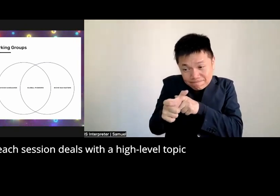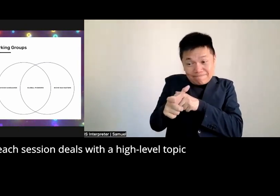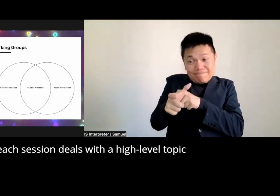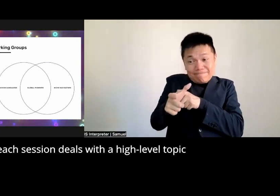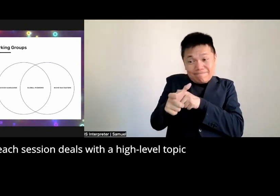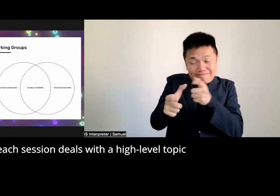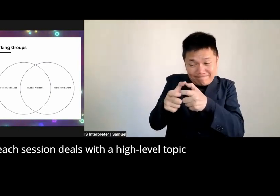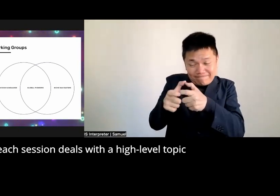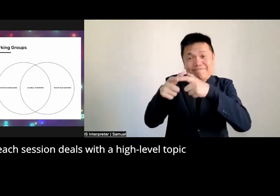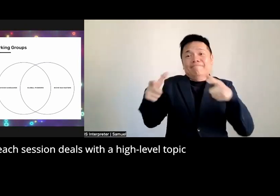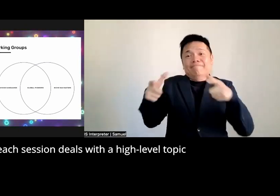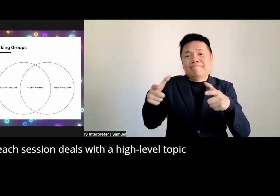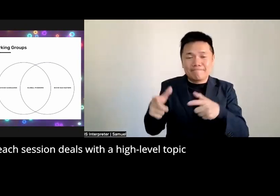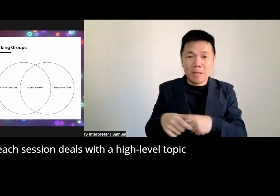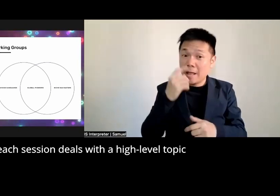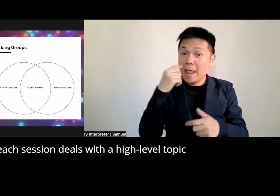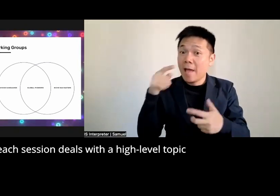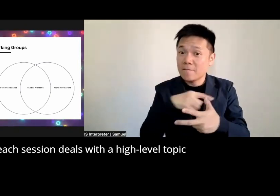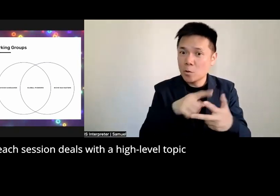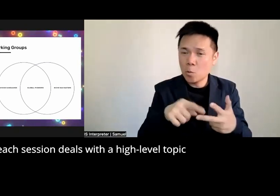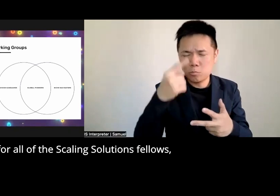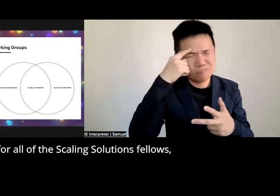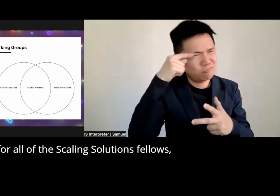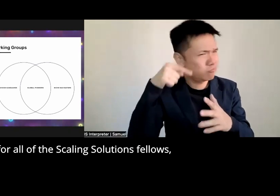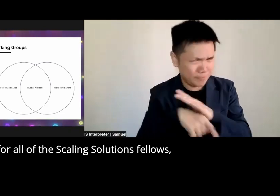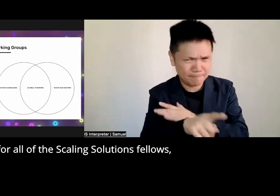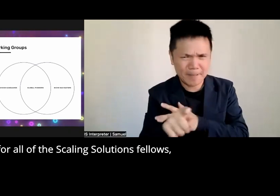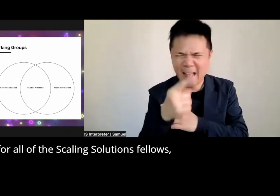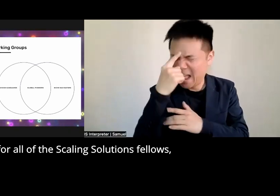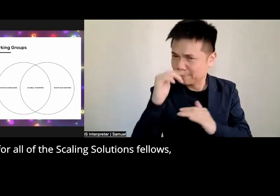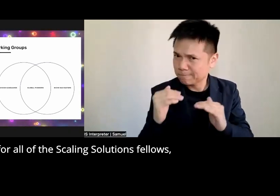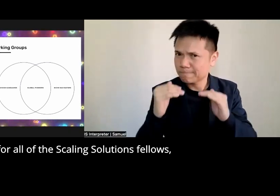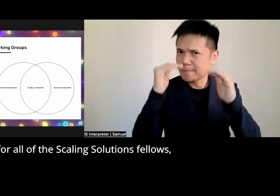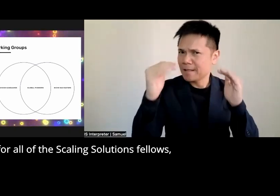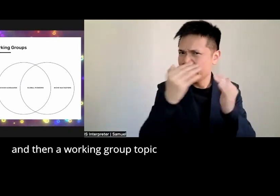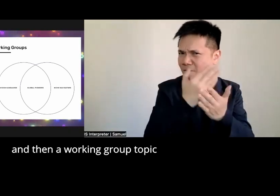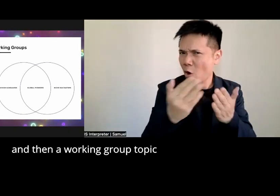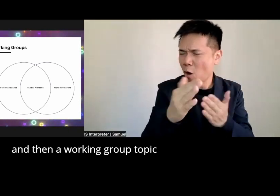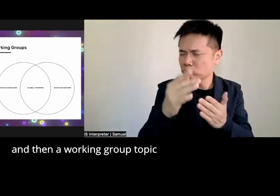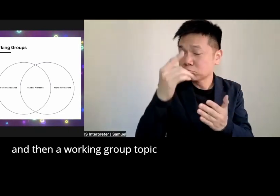session deals with a a highlevel topic for all of the uh scaling Solutions fellows and then a